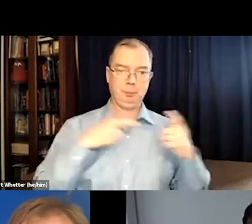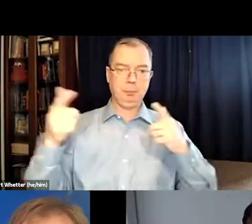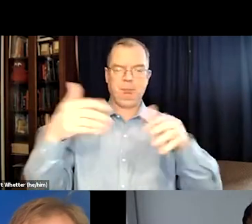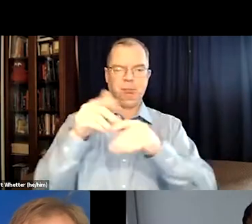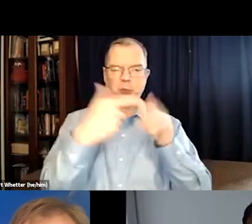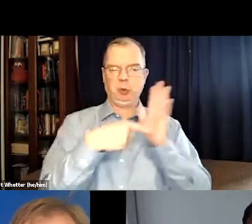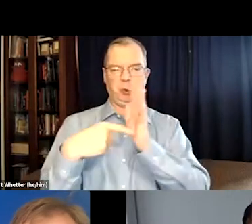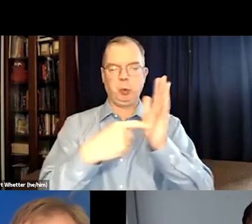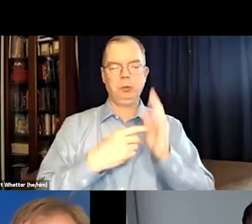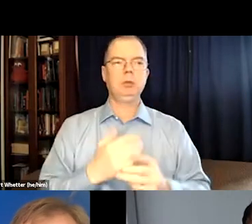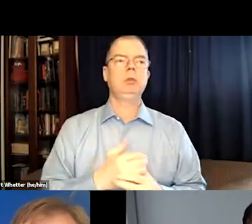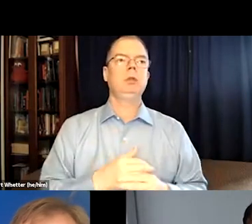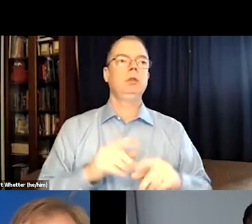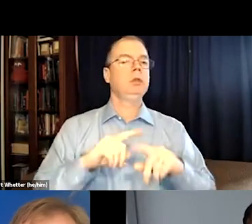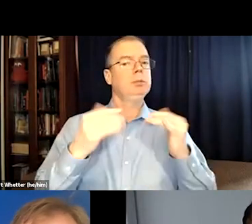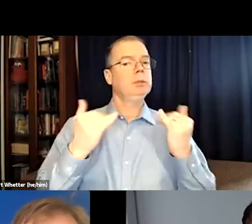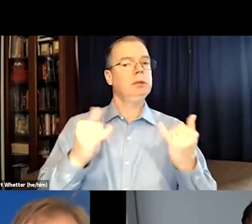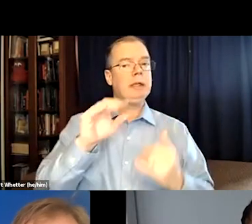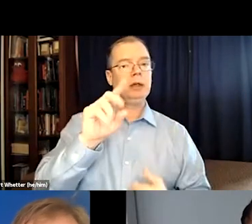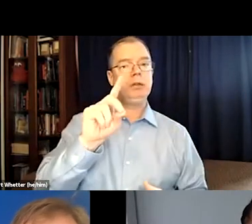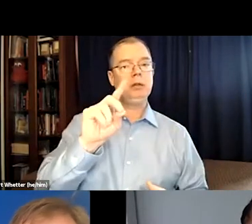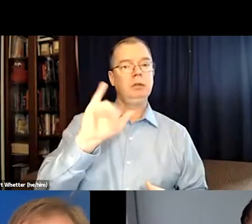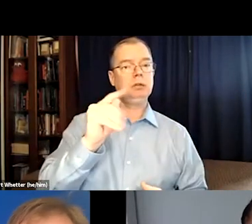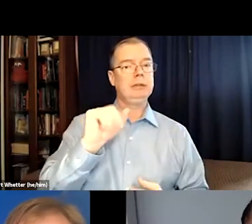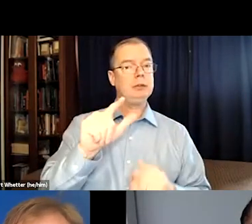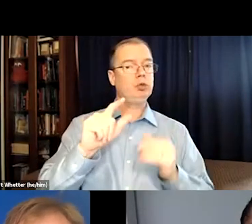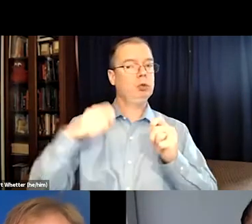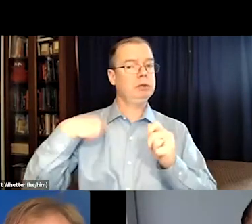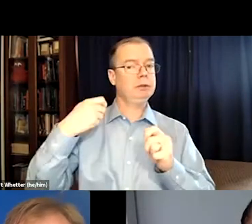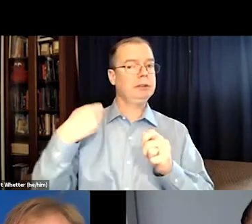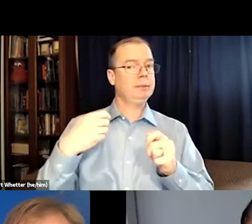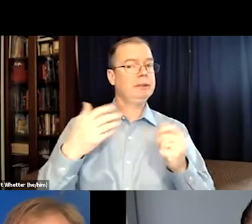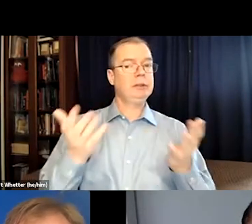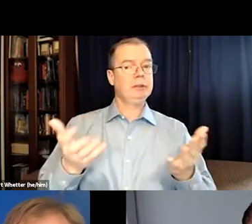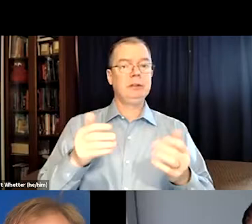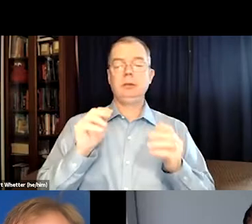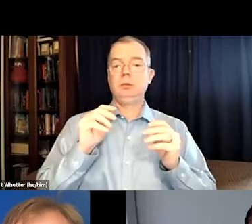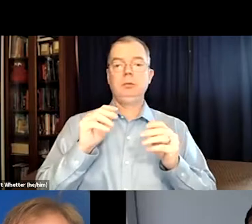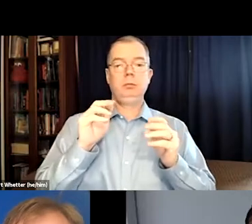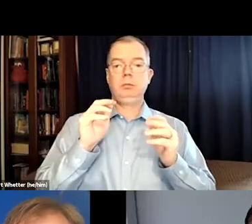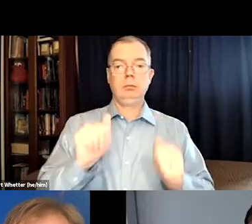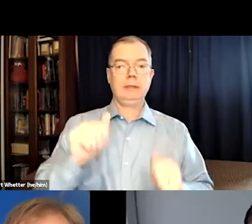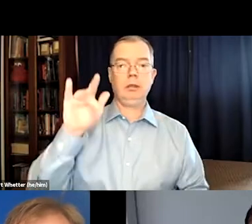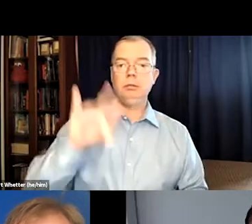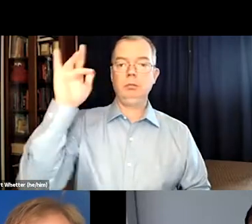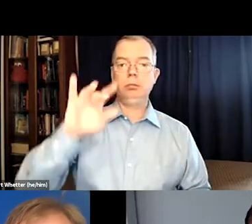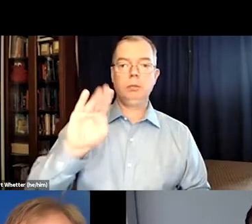and so there was a limited number available in the past. But now we have digital cinema.